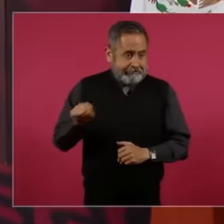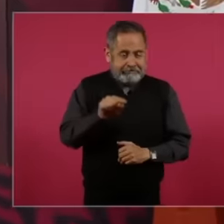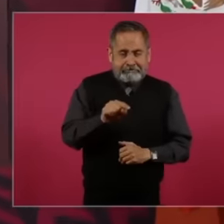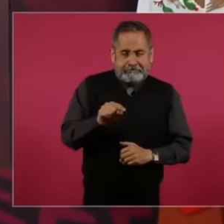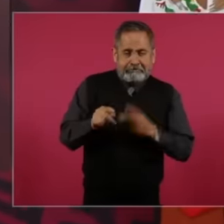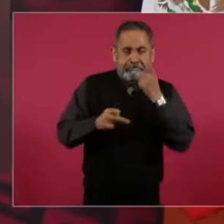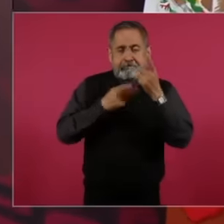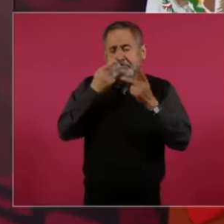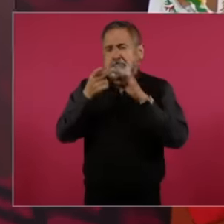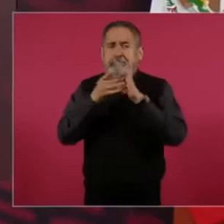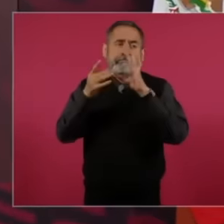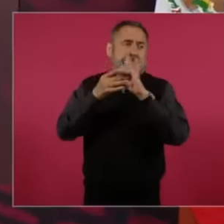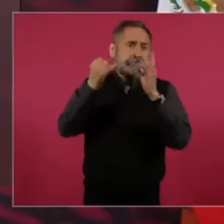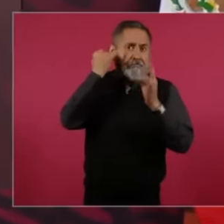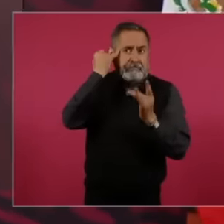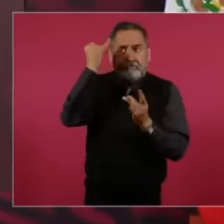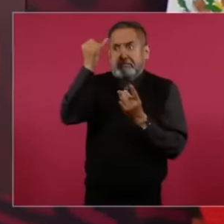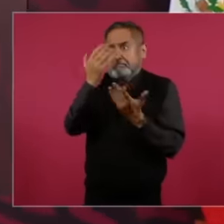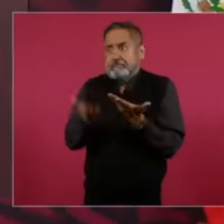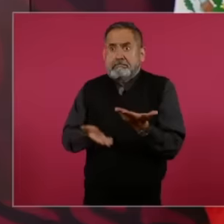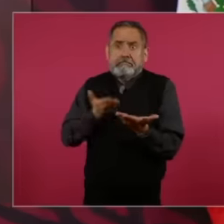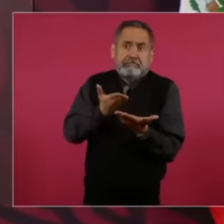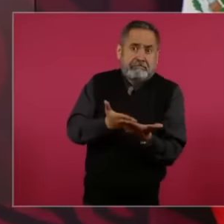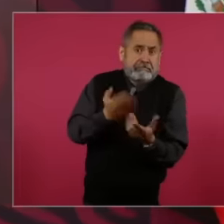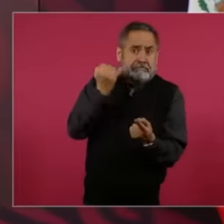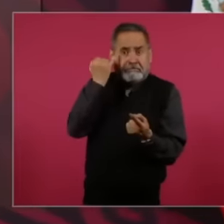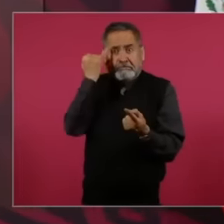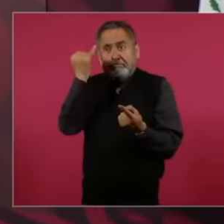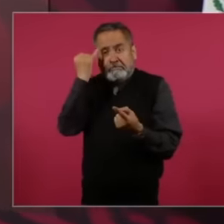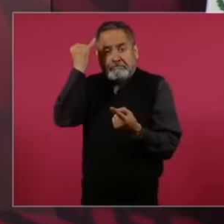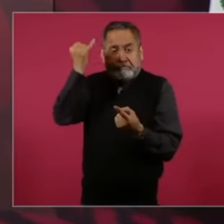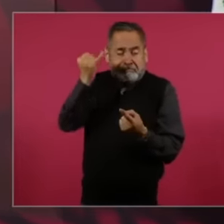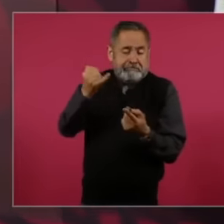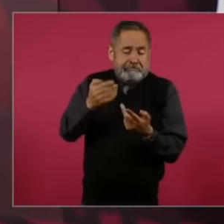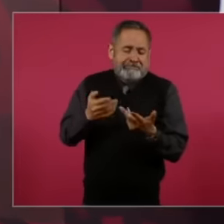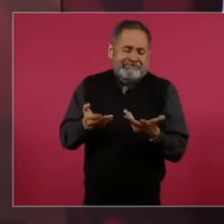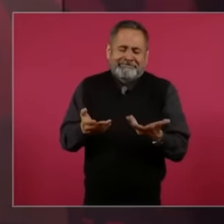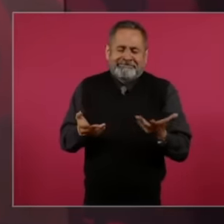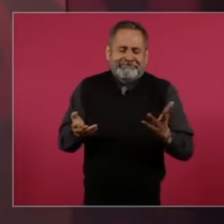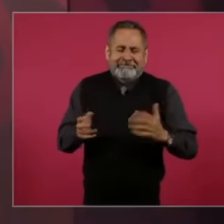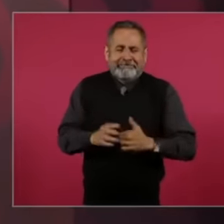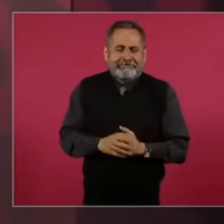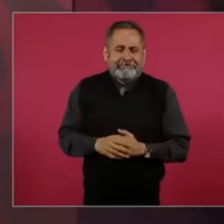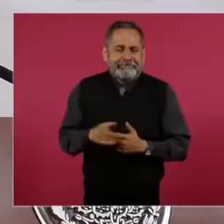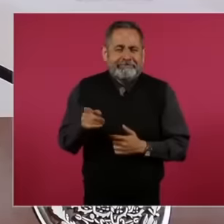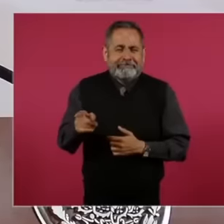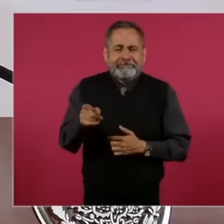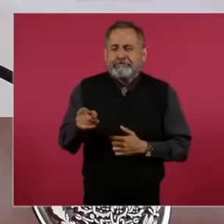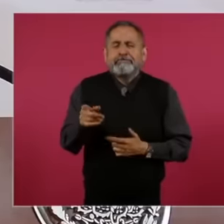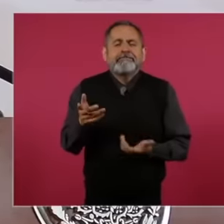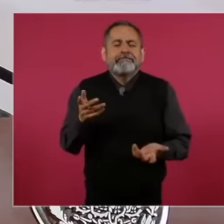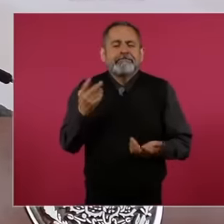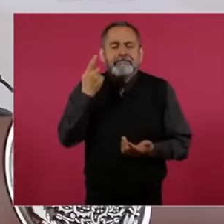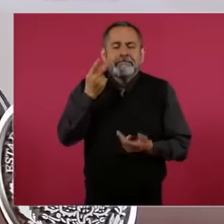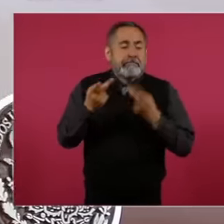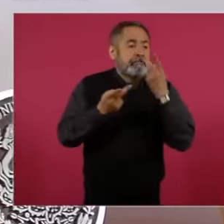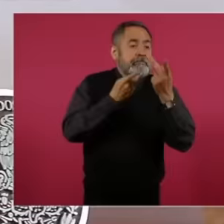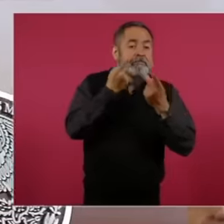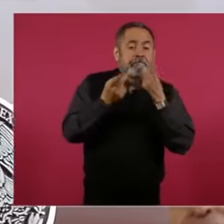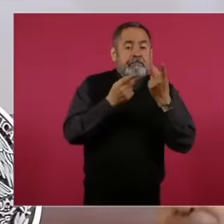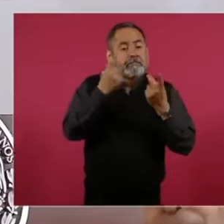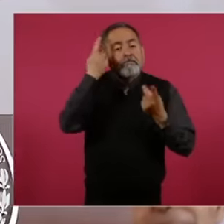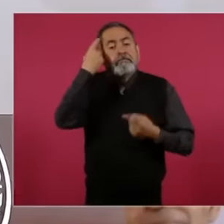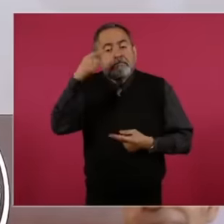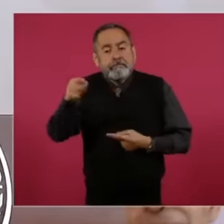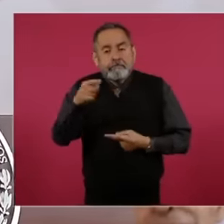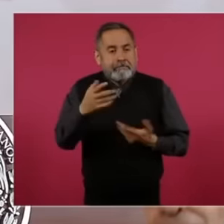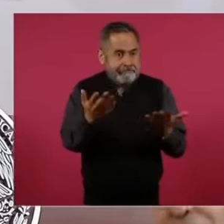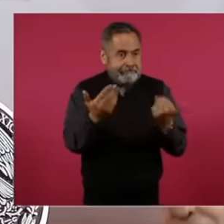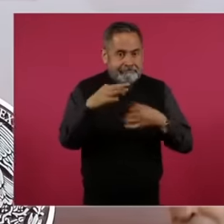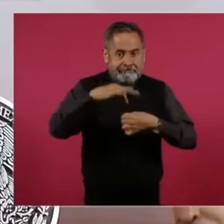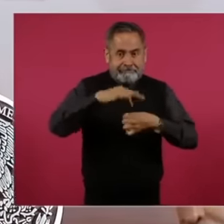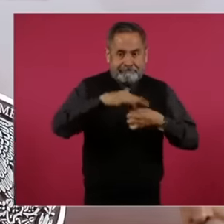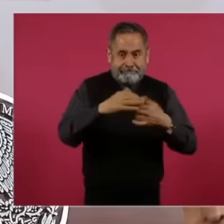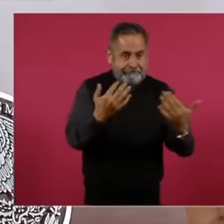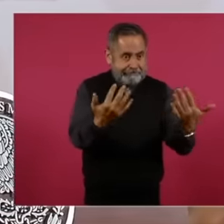that seek to obtain sympathy from